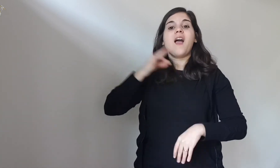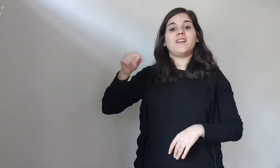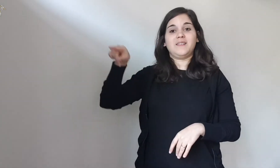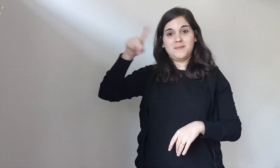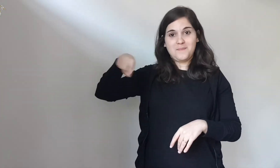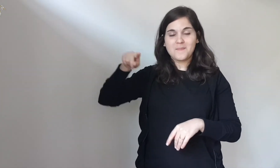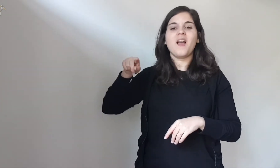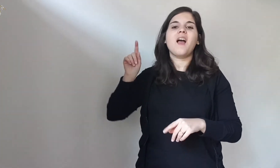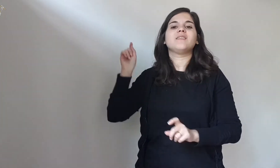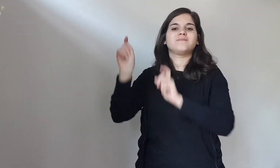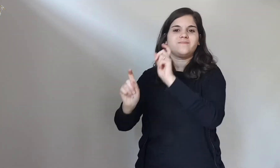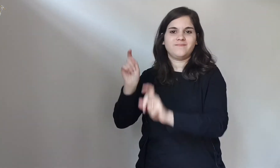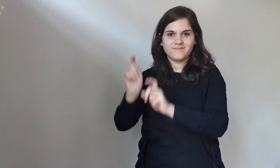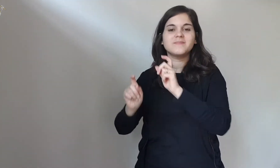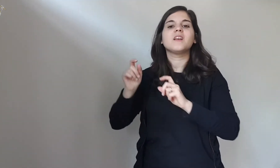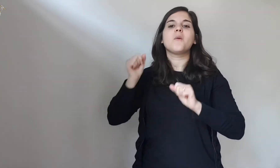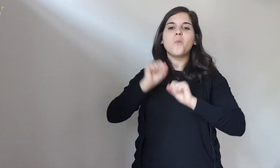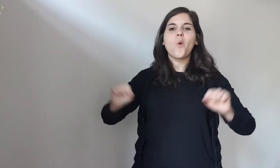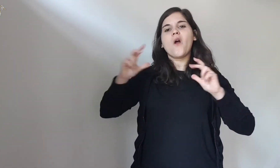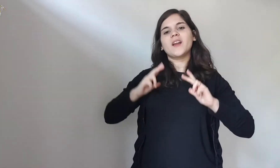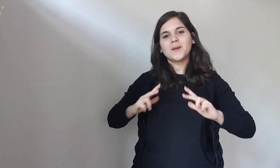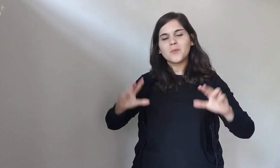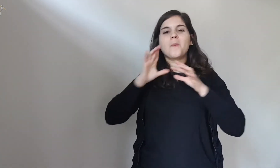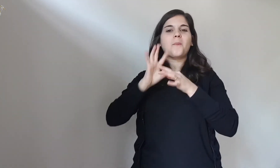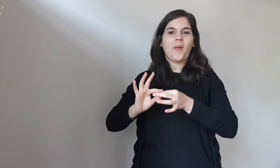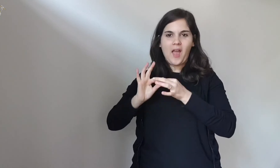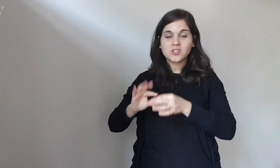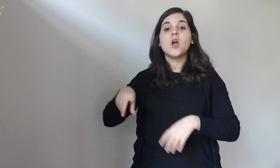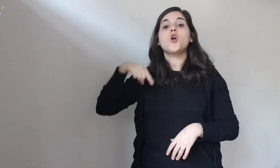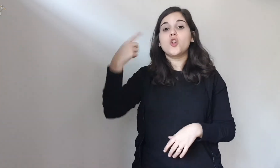to give the souls the opportunity to refresh themselves